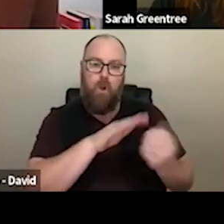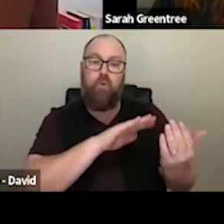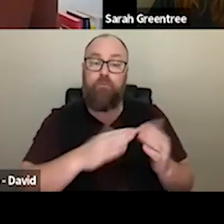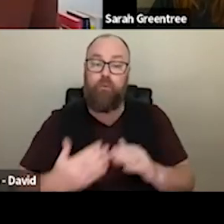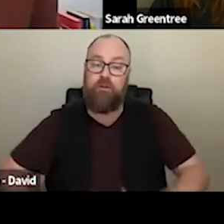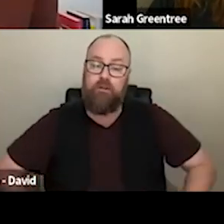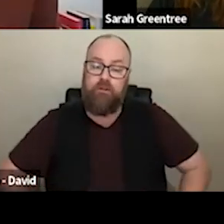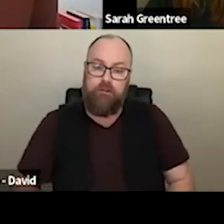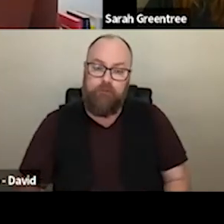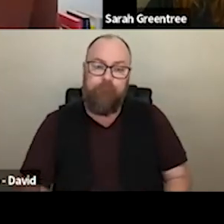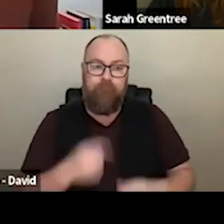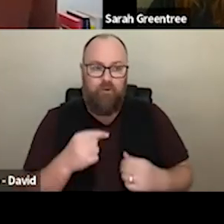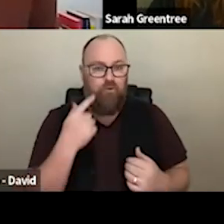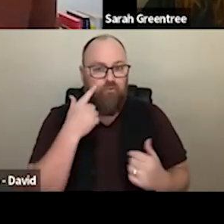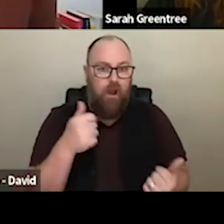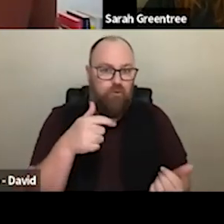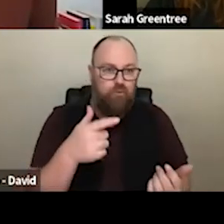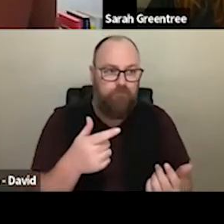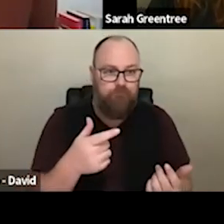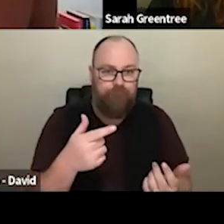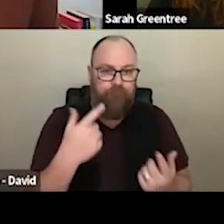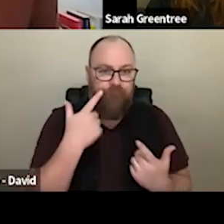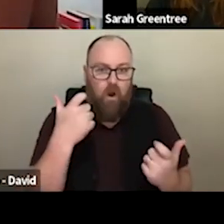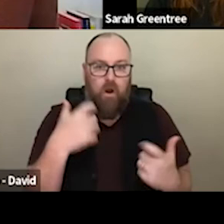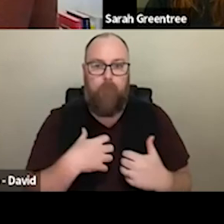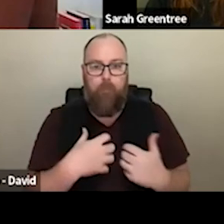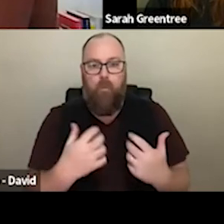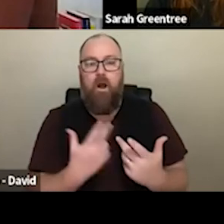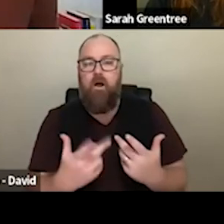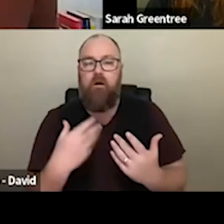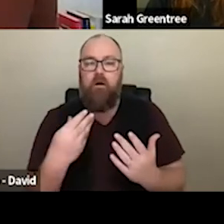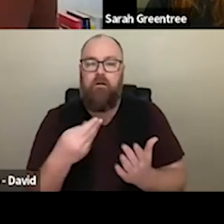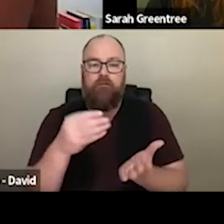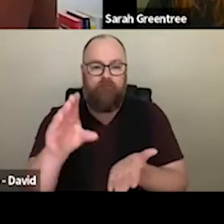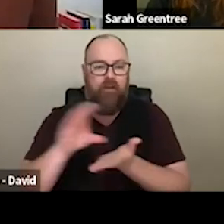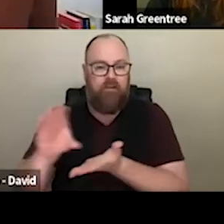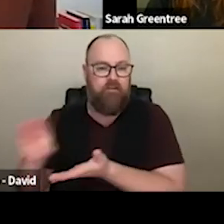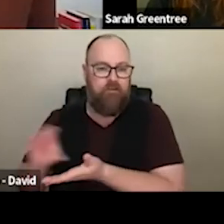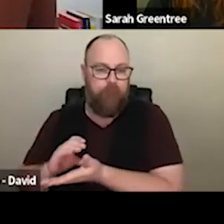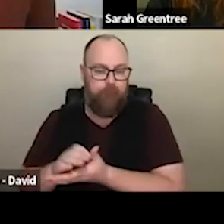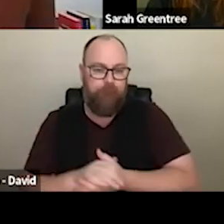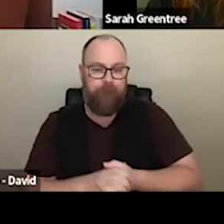and into the jurisdictions in terms of finding those other sources of funding. of what connections they can make into the local communities. And into the jurisdictions, in terms of finding those other